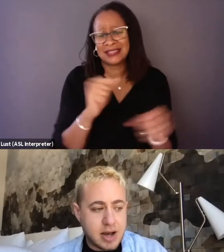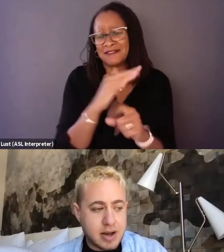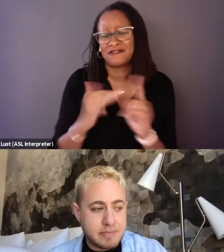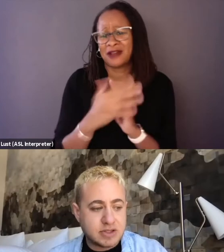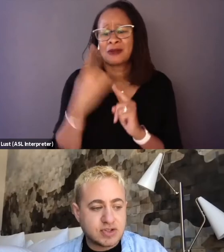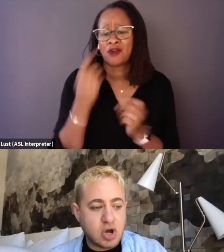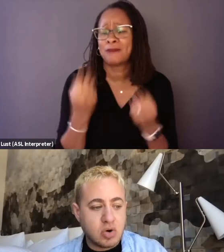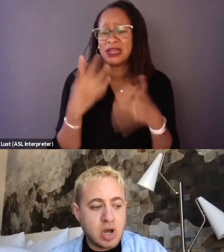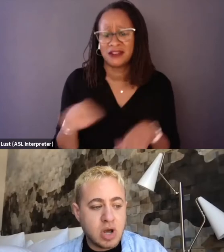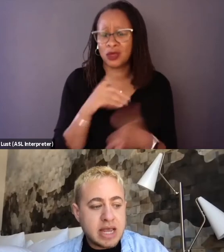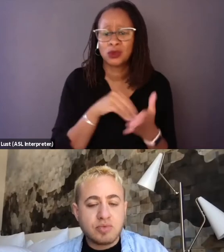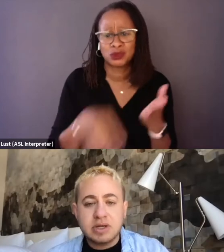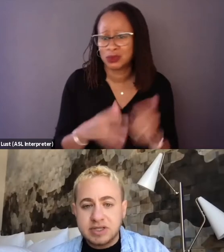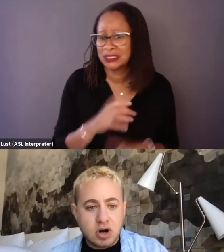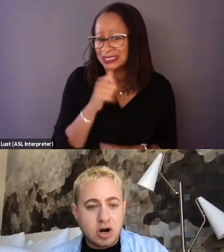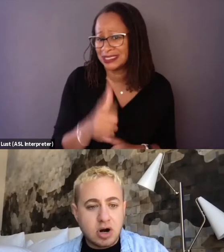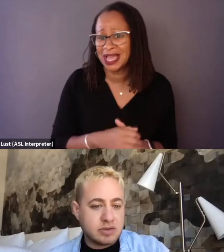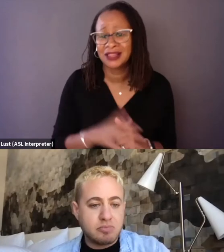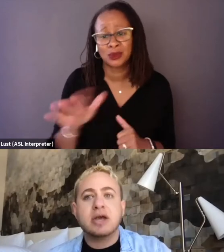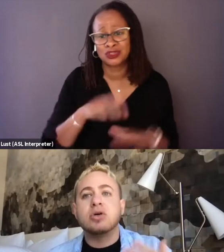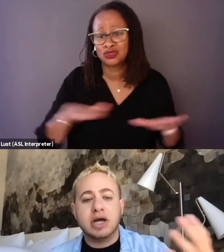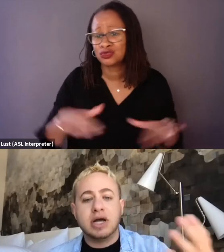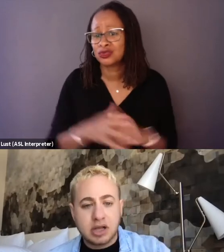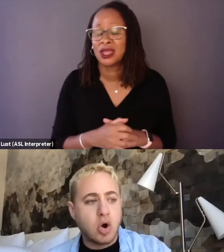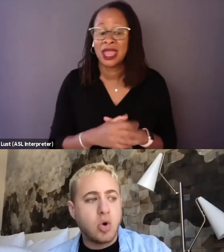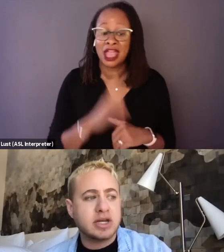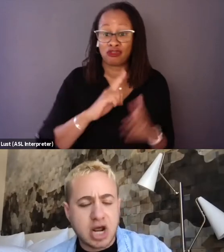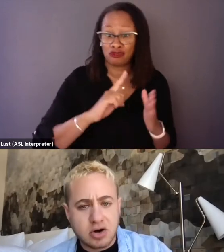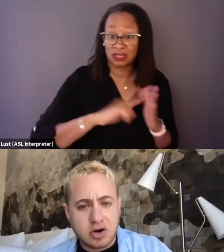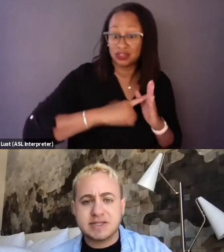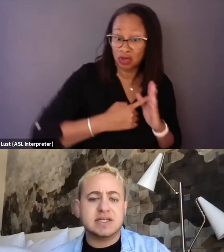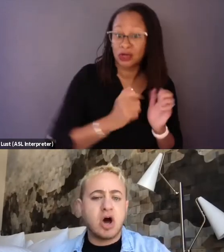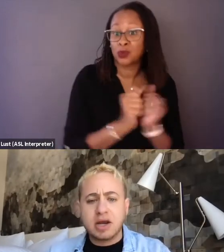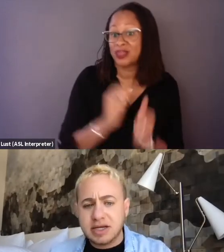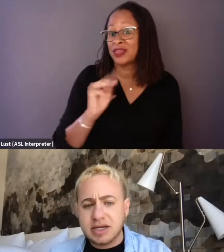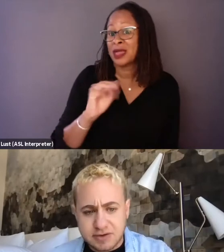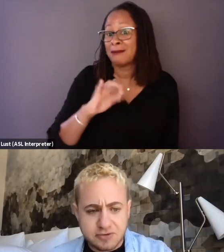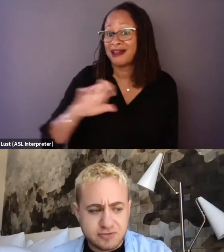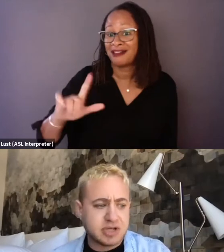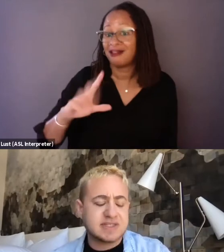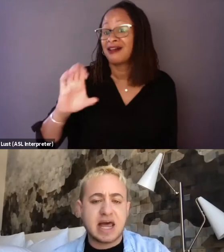And so it really started with Michael and Clare going to Gender Odyssey, talking to different families,